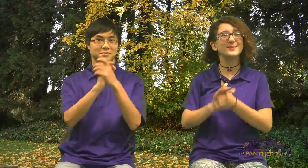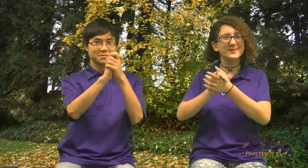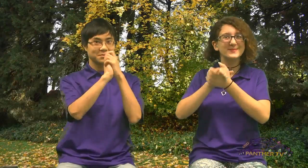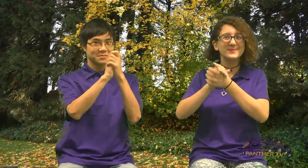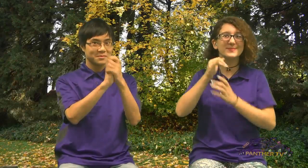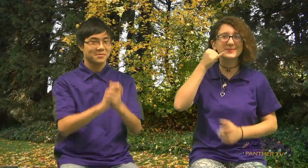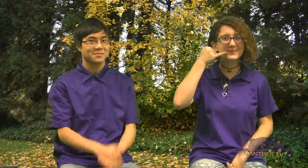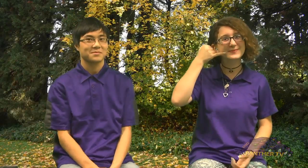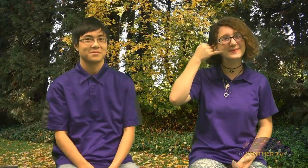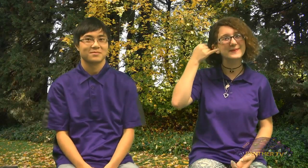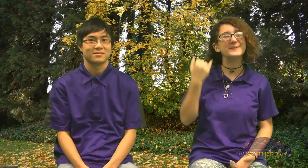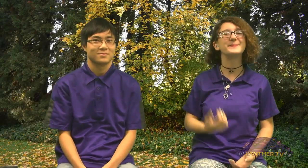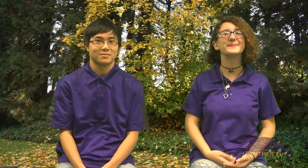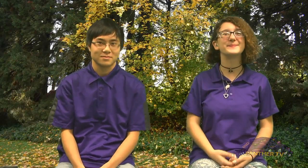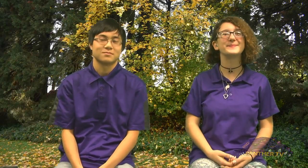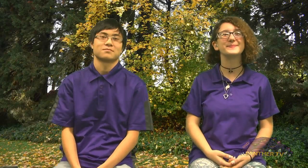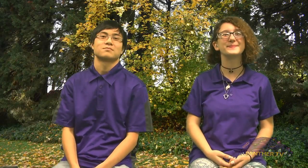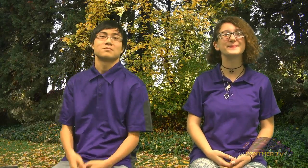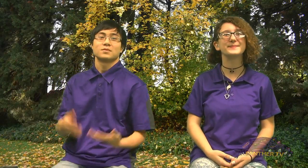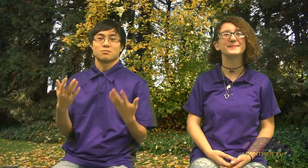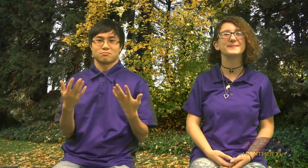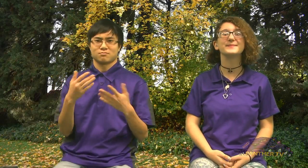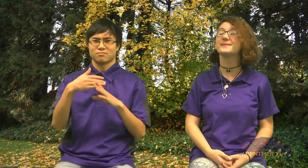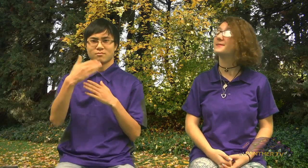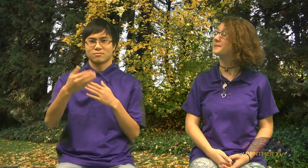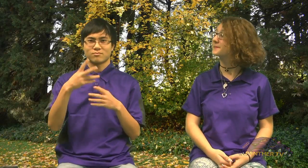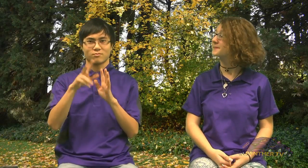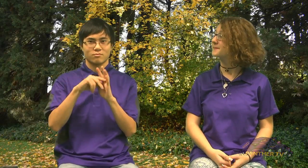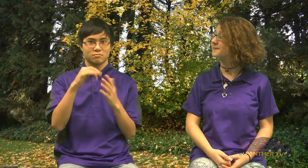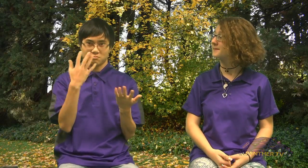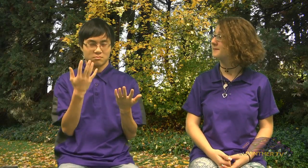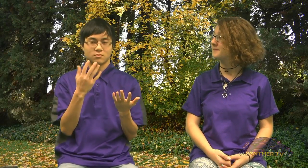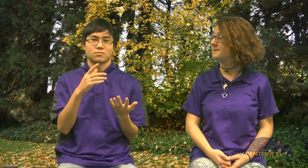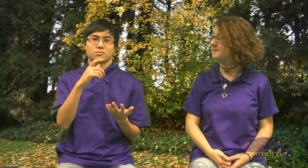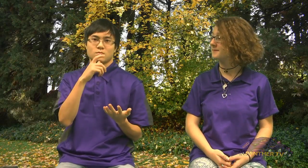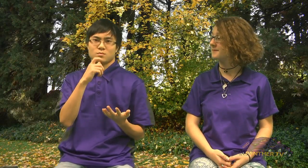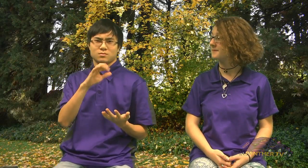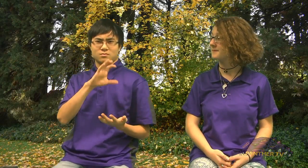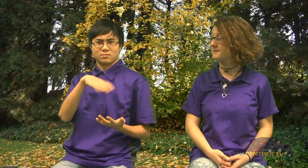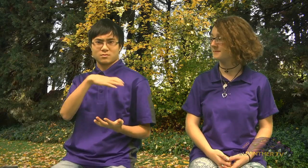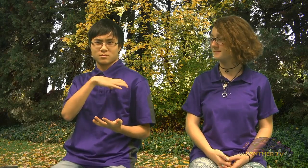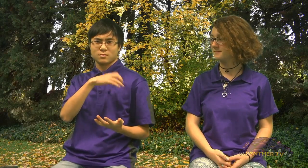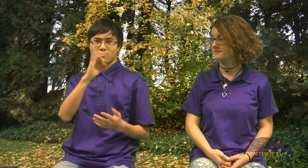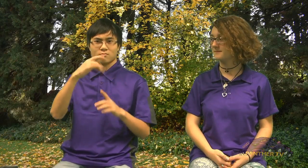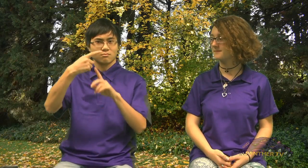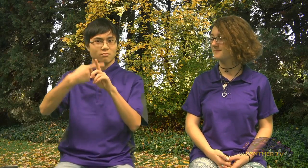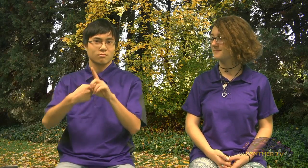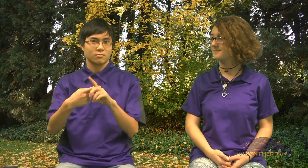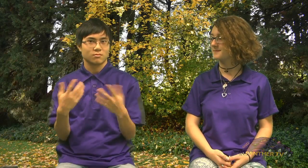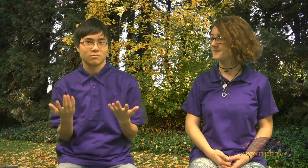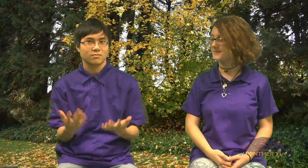Congratulations Jolinda! Next video is Citizen of the Month